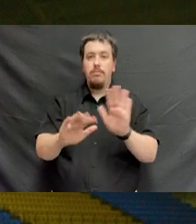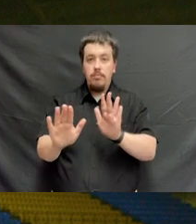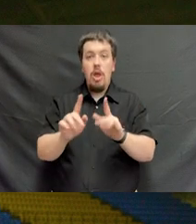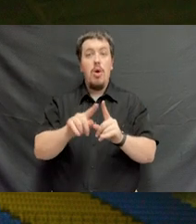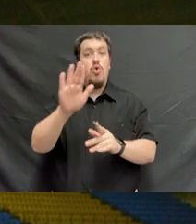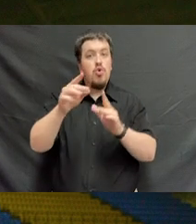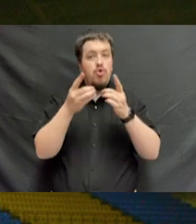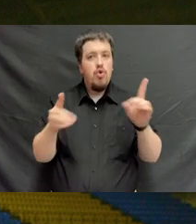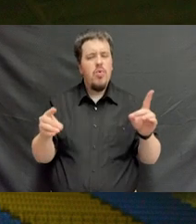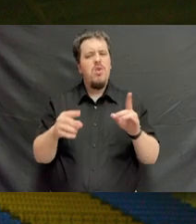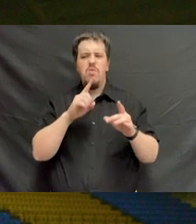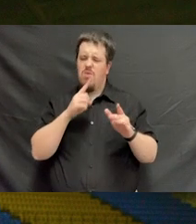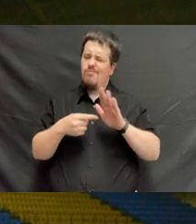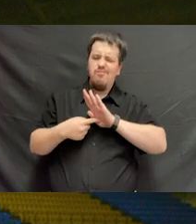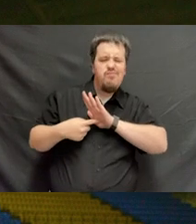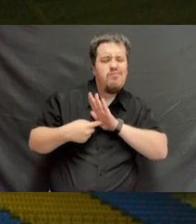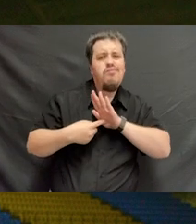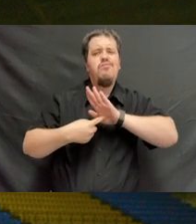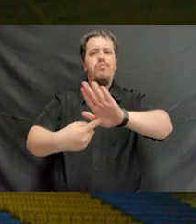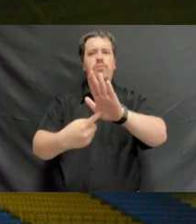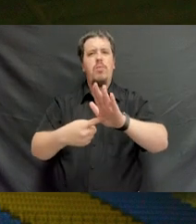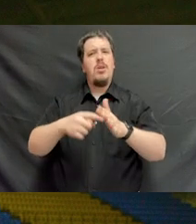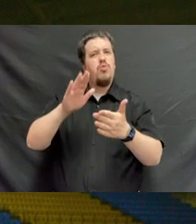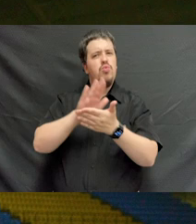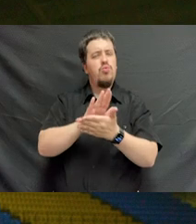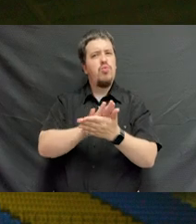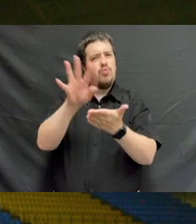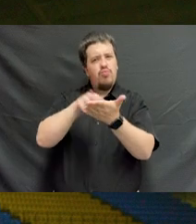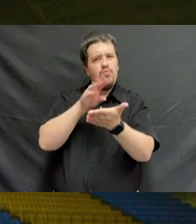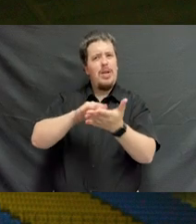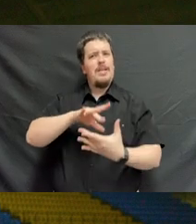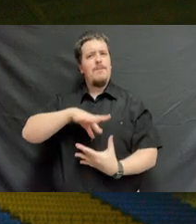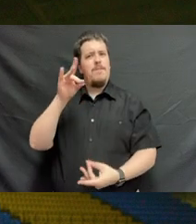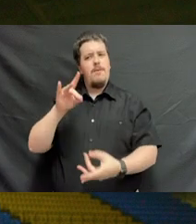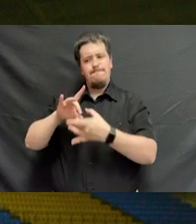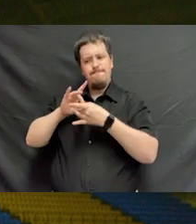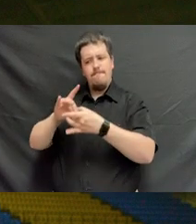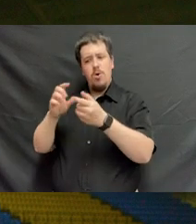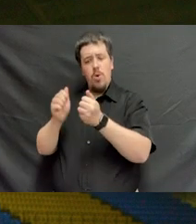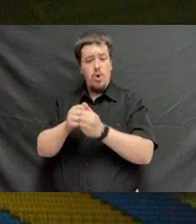Your degree is the embodiment of the academic spirit and it is a covenant between you and the faculty